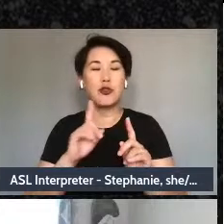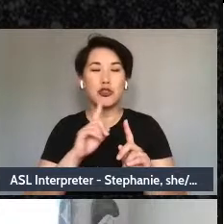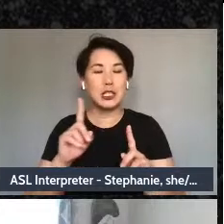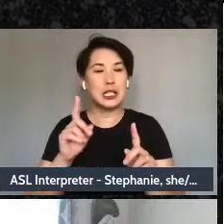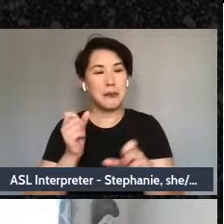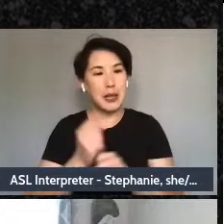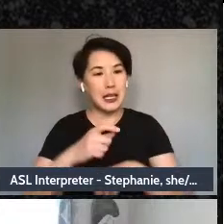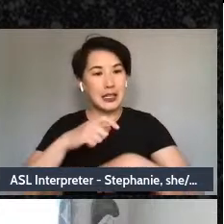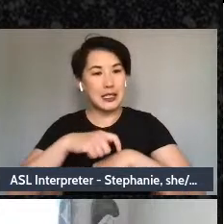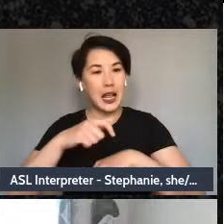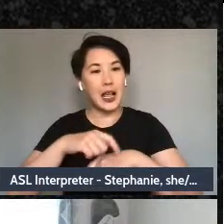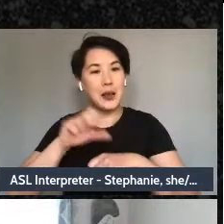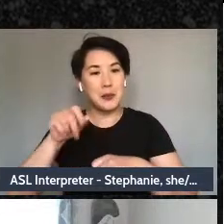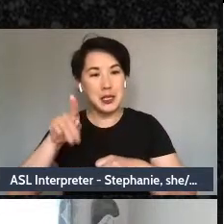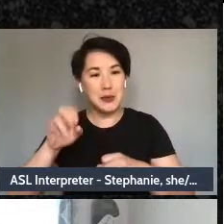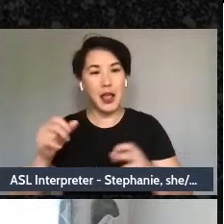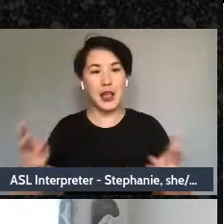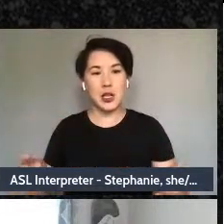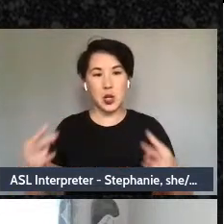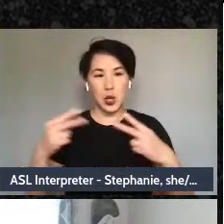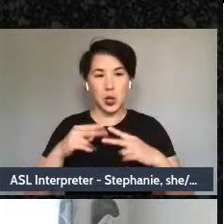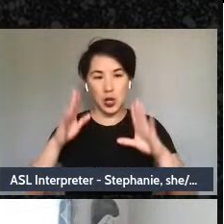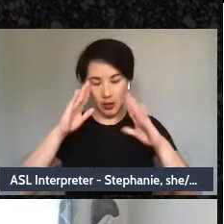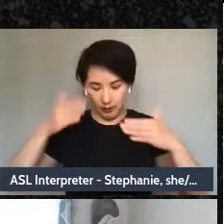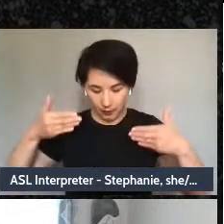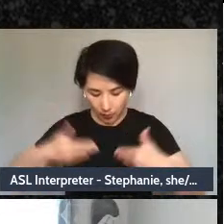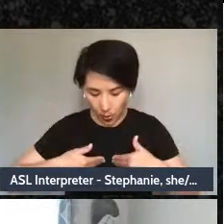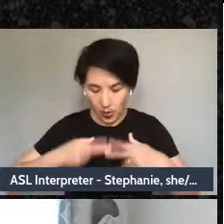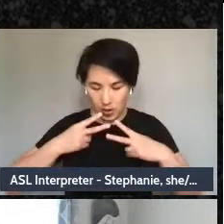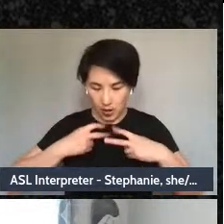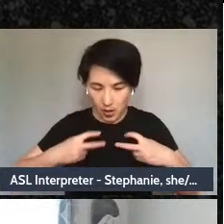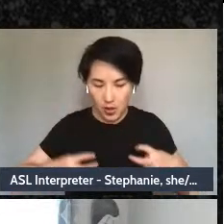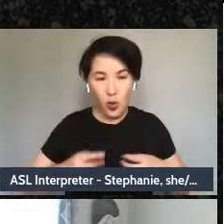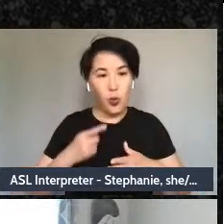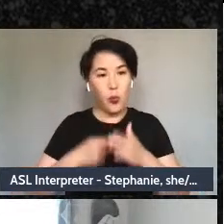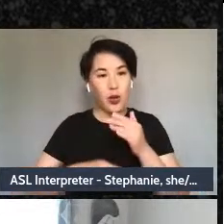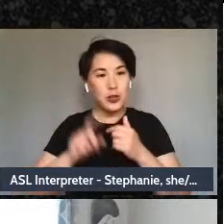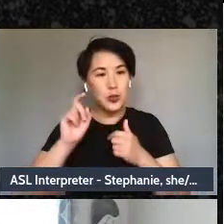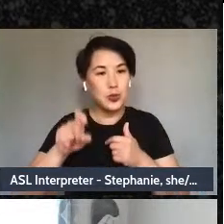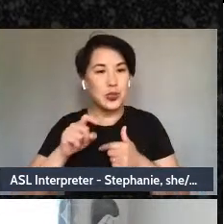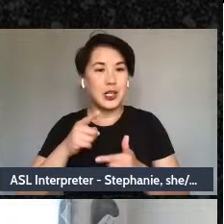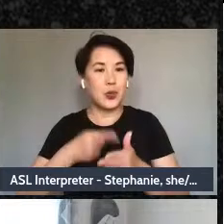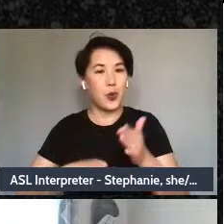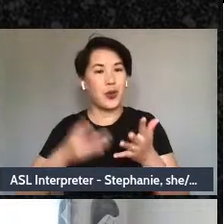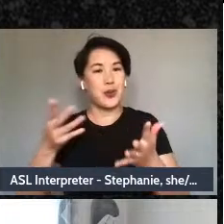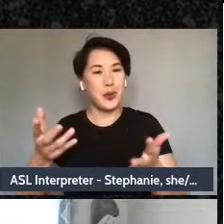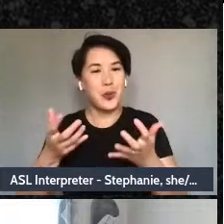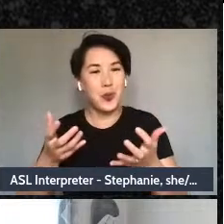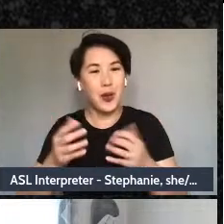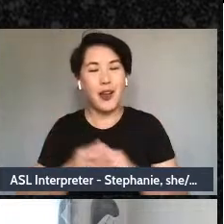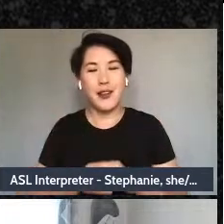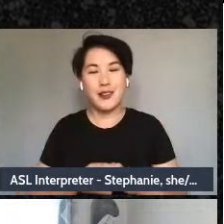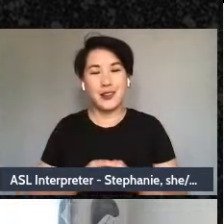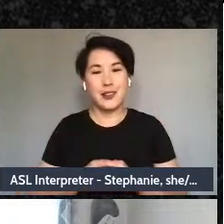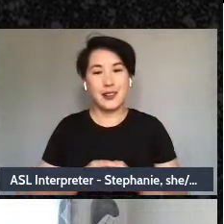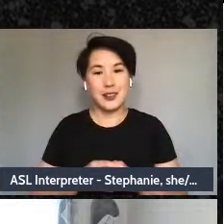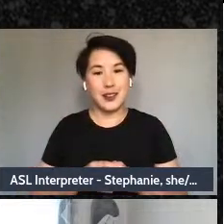and seeing what it is that you actually want and need. And that can't be done in a systemized